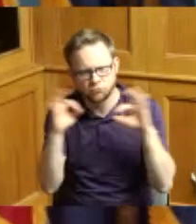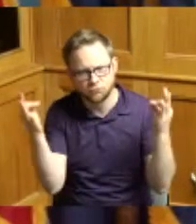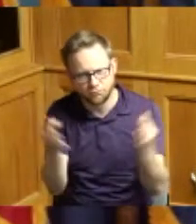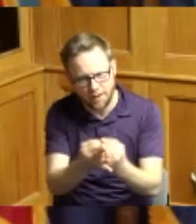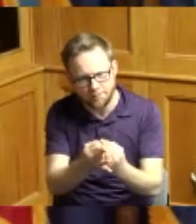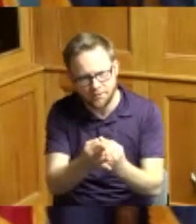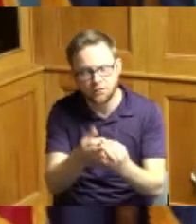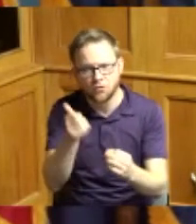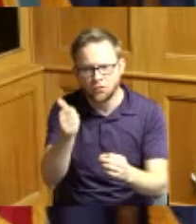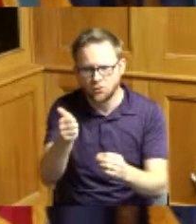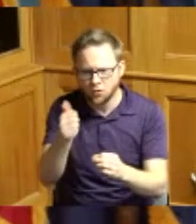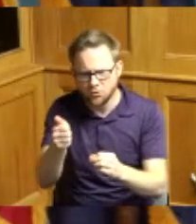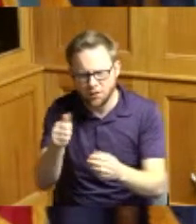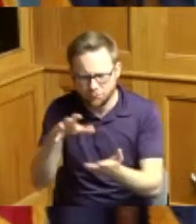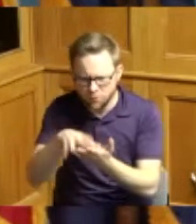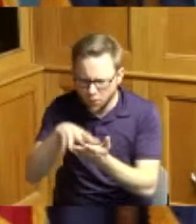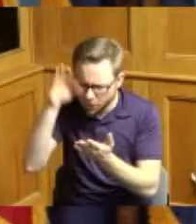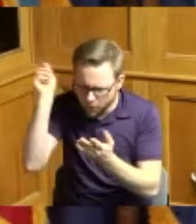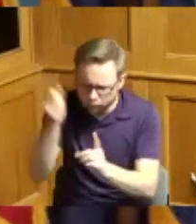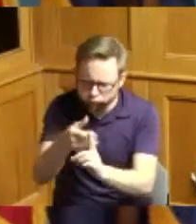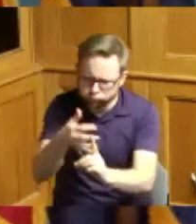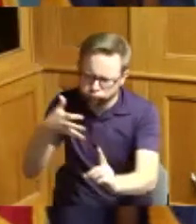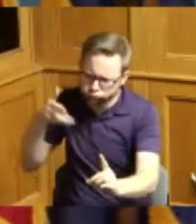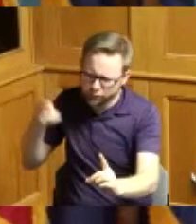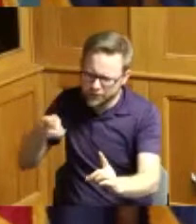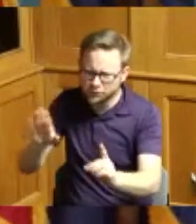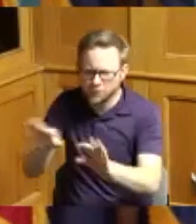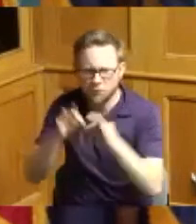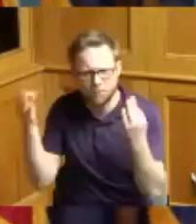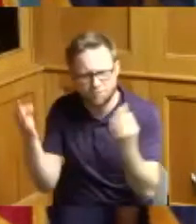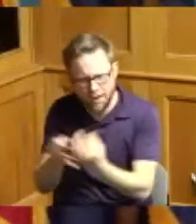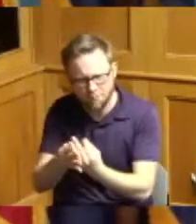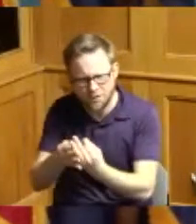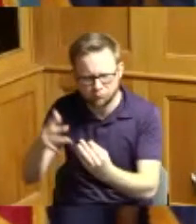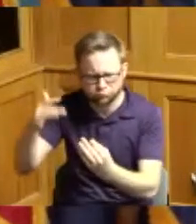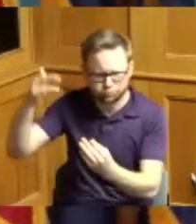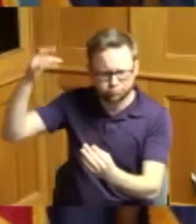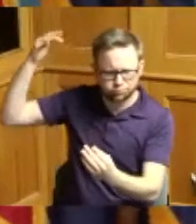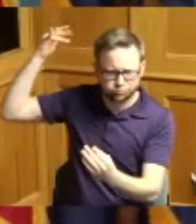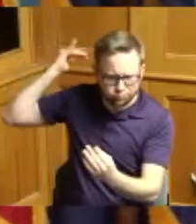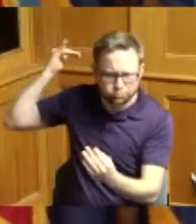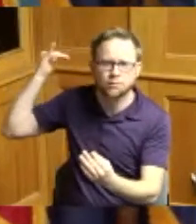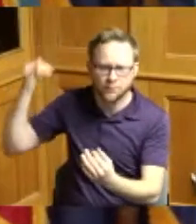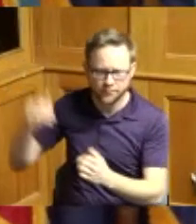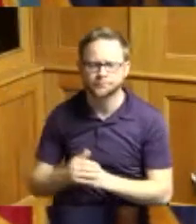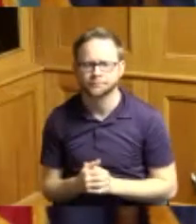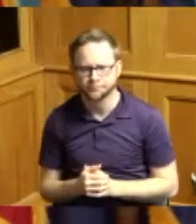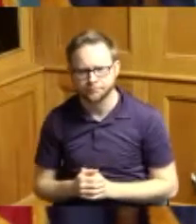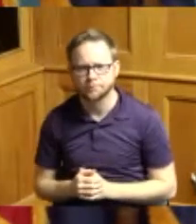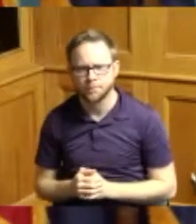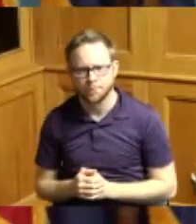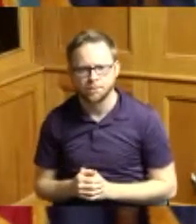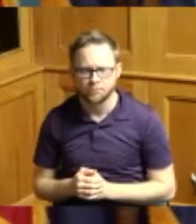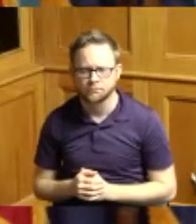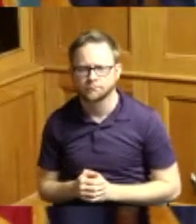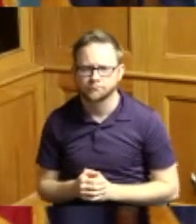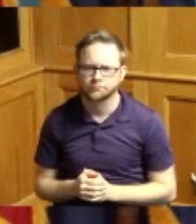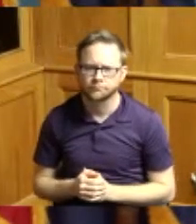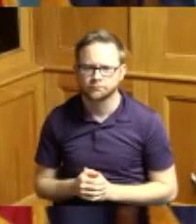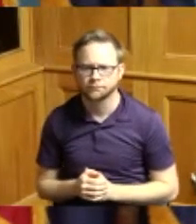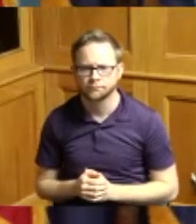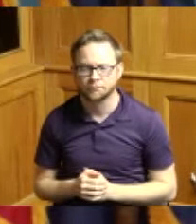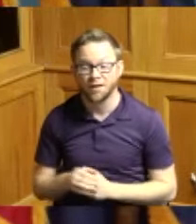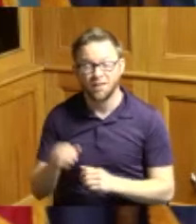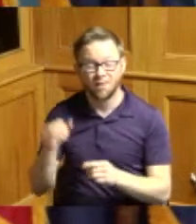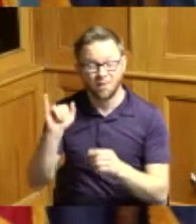and a genealogical research researcher and whereas she is one of the pioneers of Montessori education